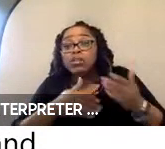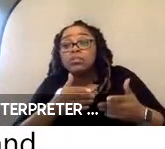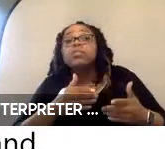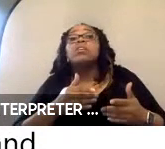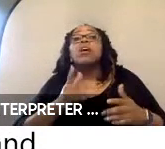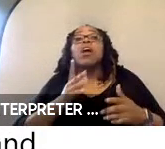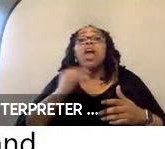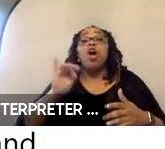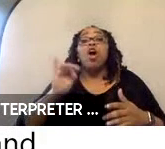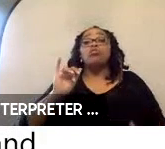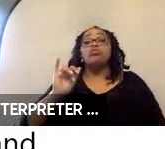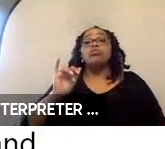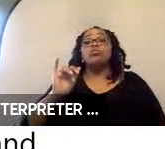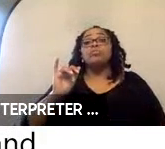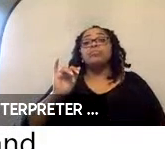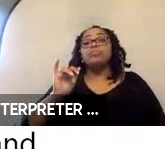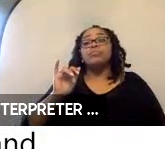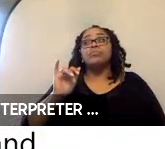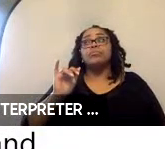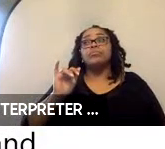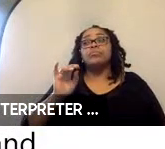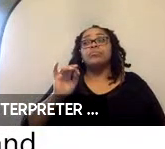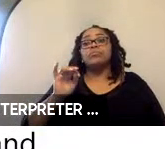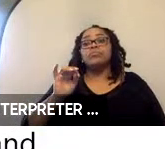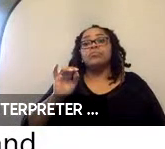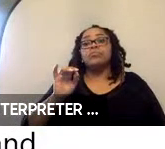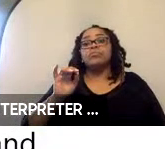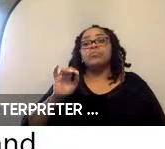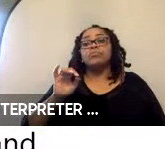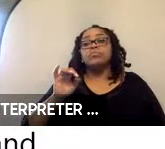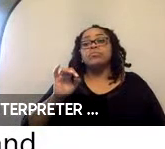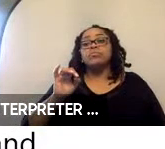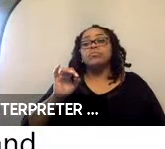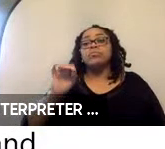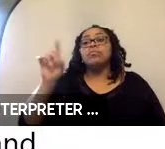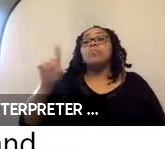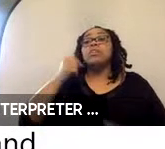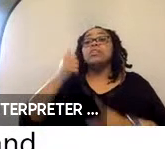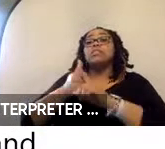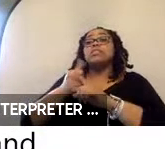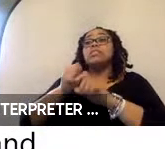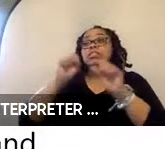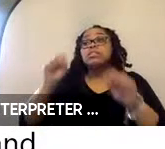are buttons along the system itself, that if you don’t want to use the app, you can